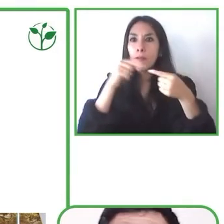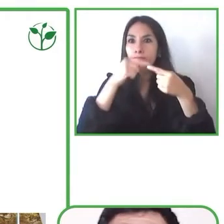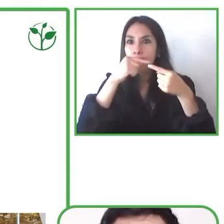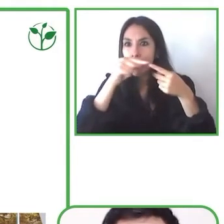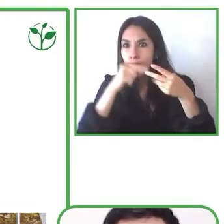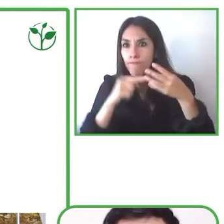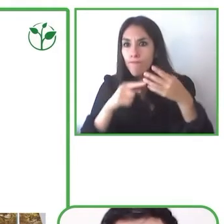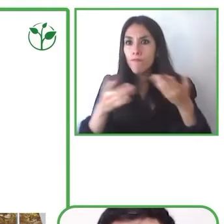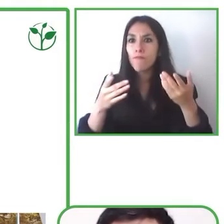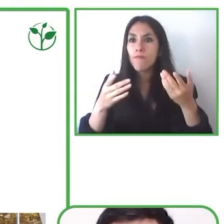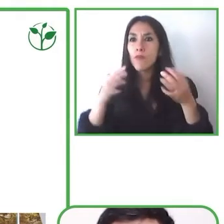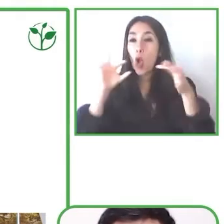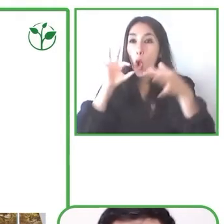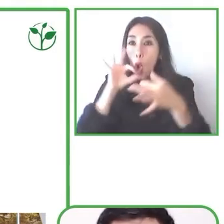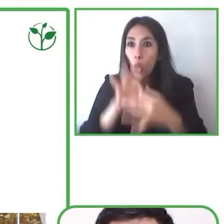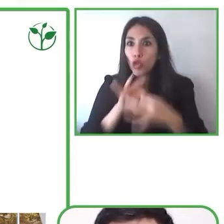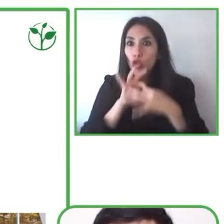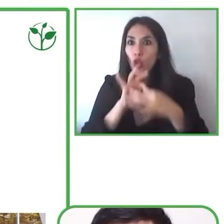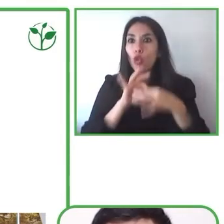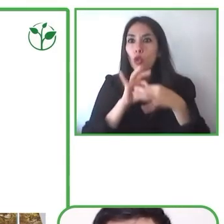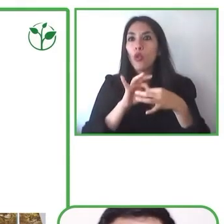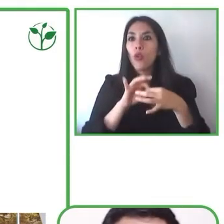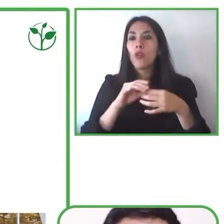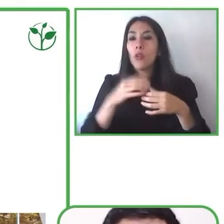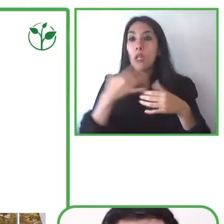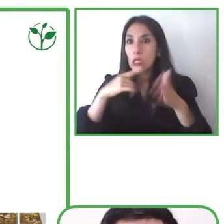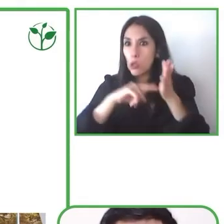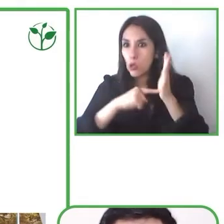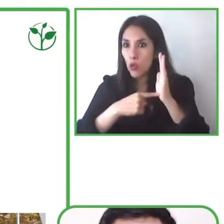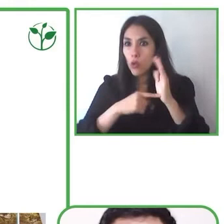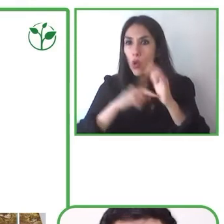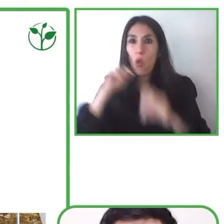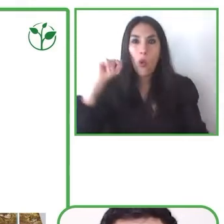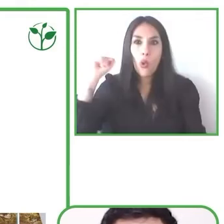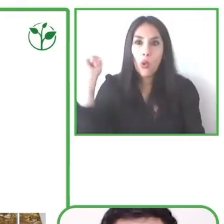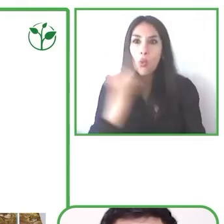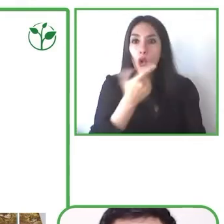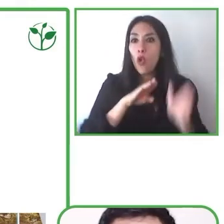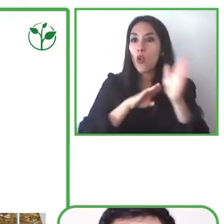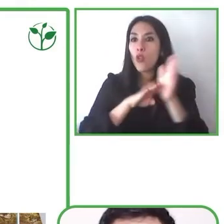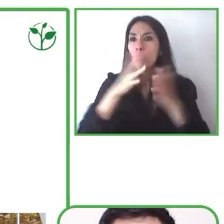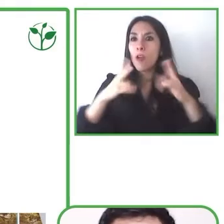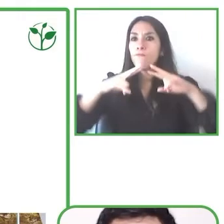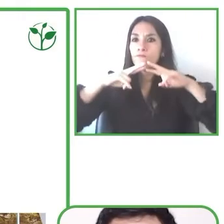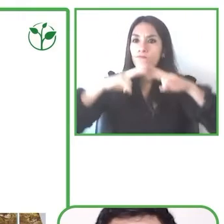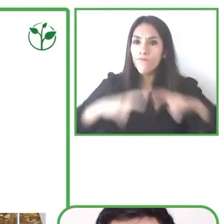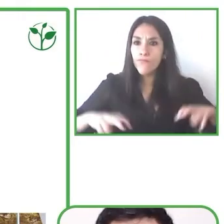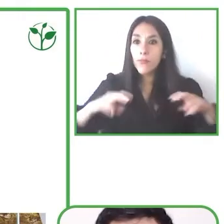also have digital and analogue games also related to research and also